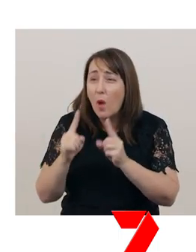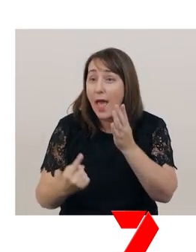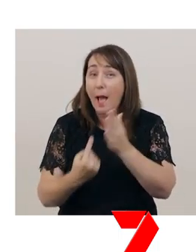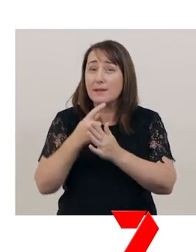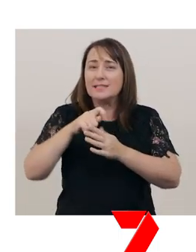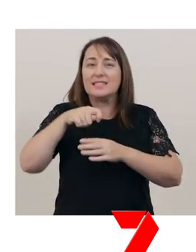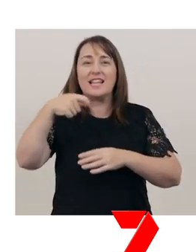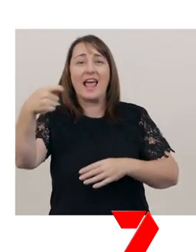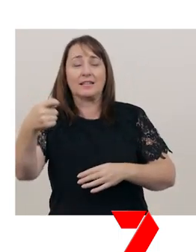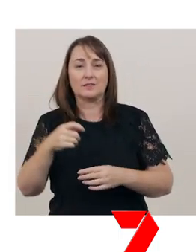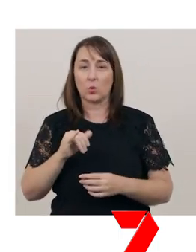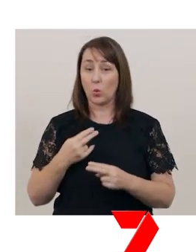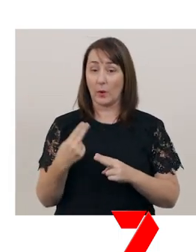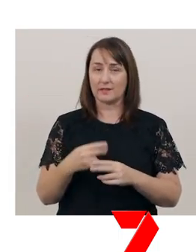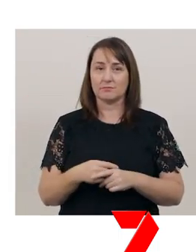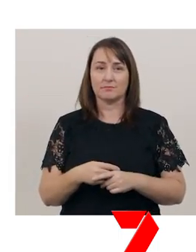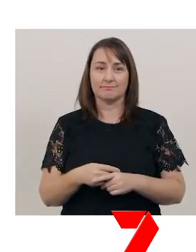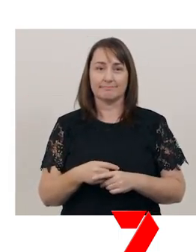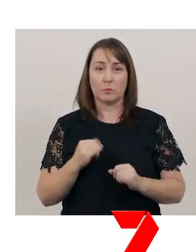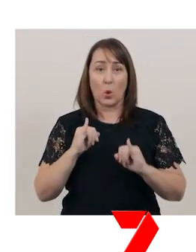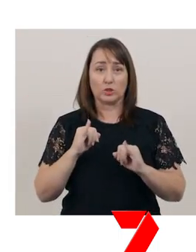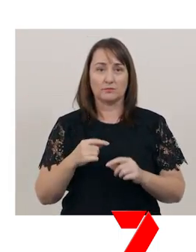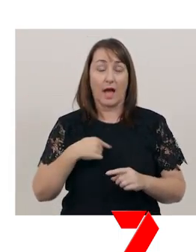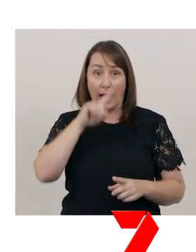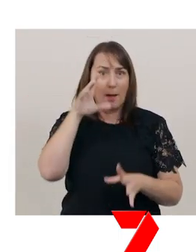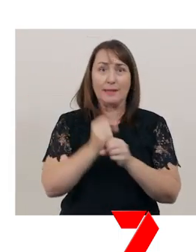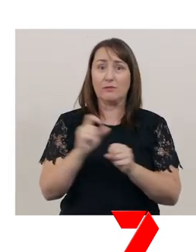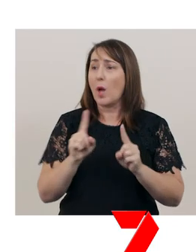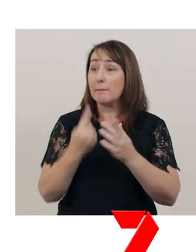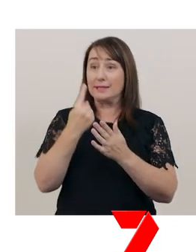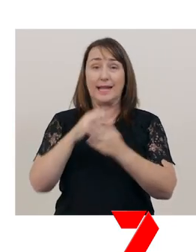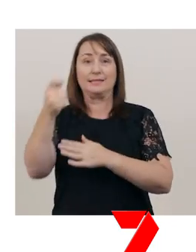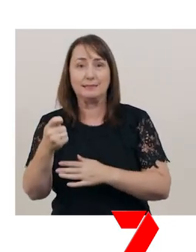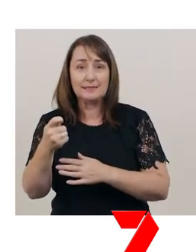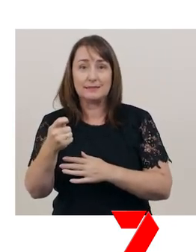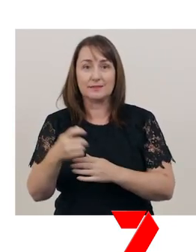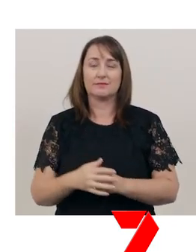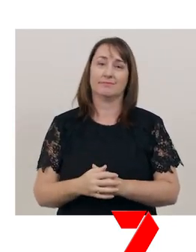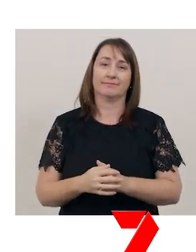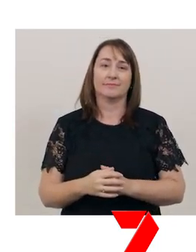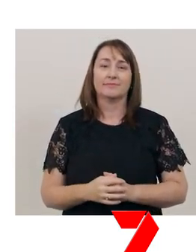Or speed it up to make it sound urgent: "I can't believe what happened next!"